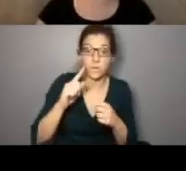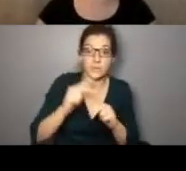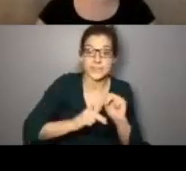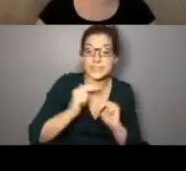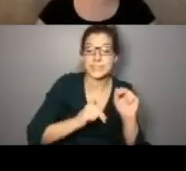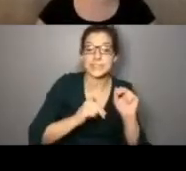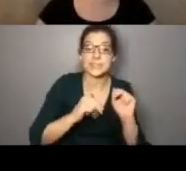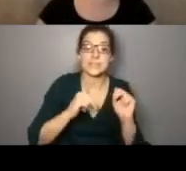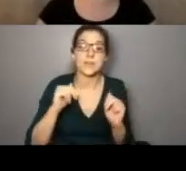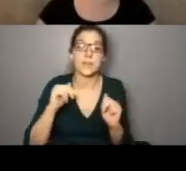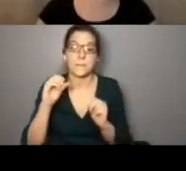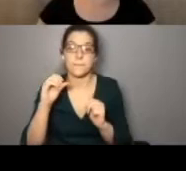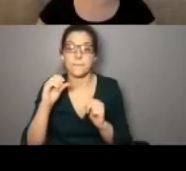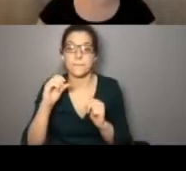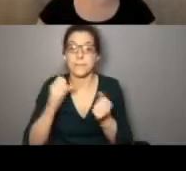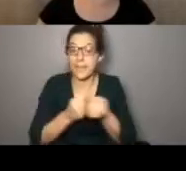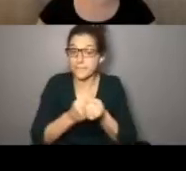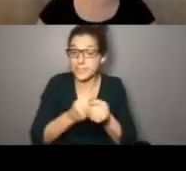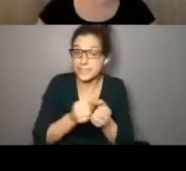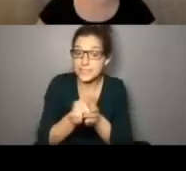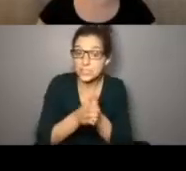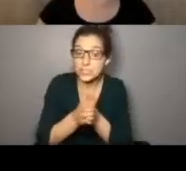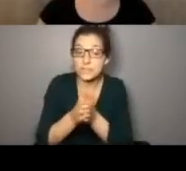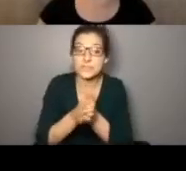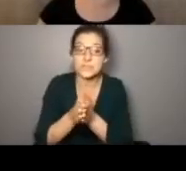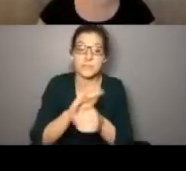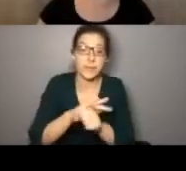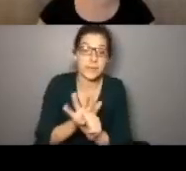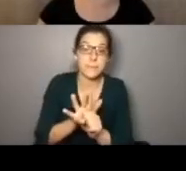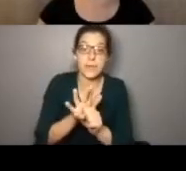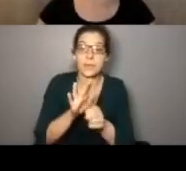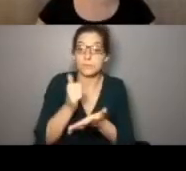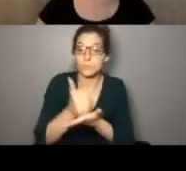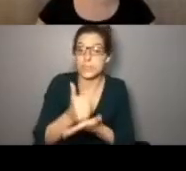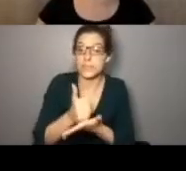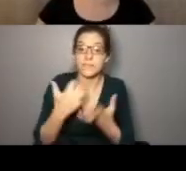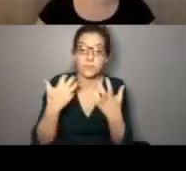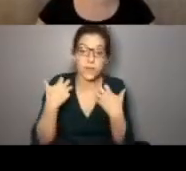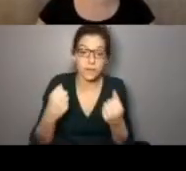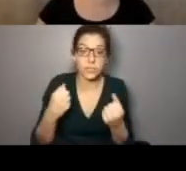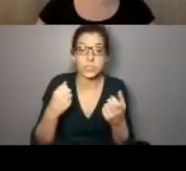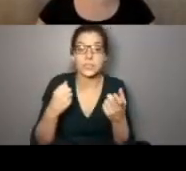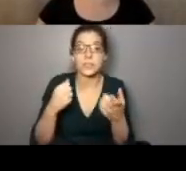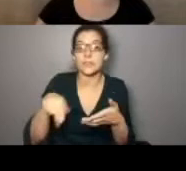[sirens in background] -- some advocacy initiatives around pandemic relief and recovery, the